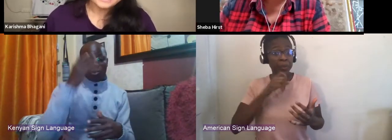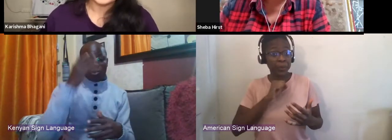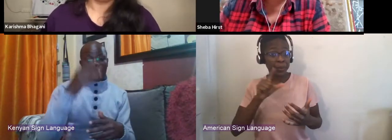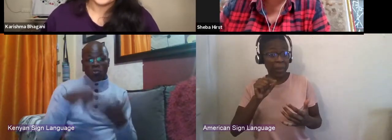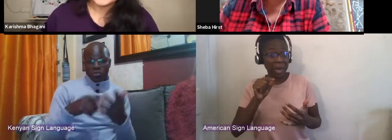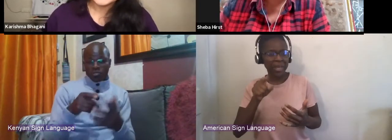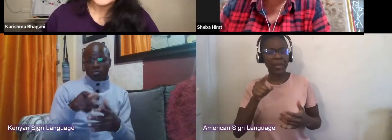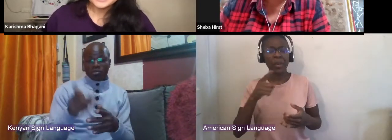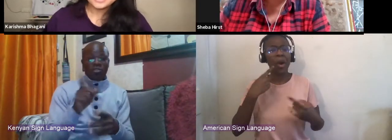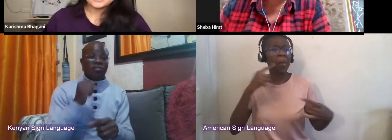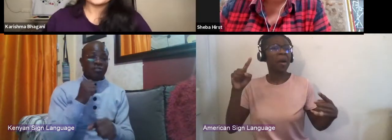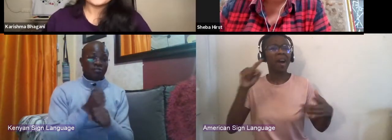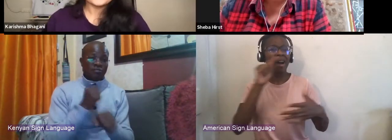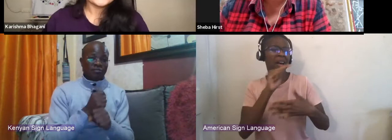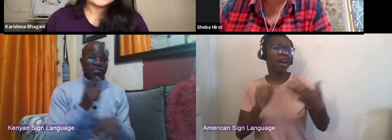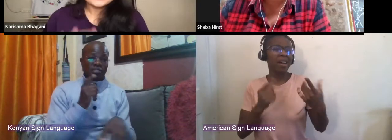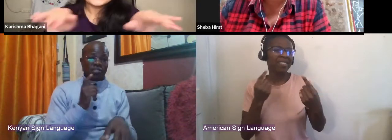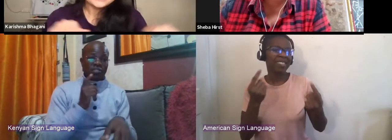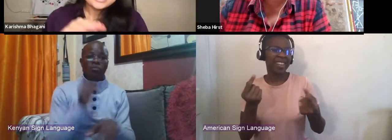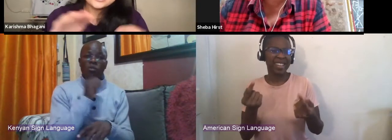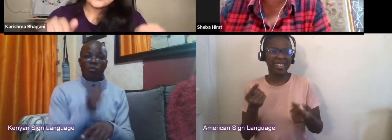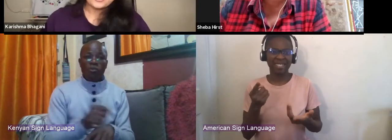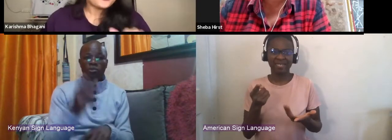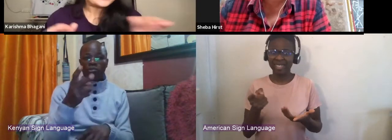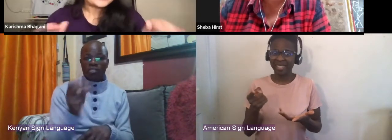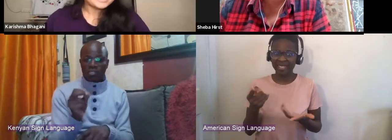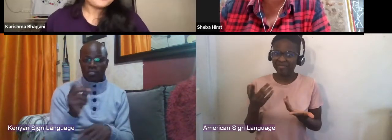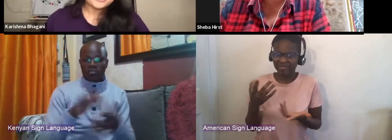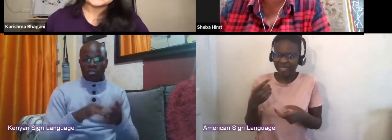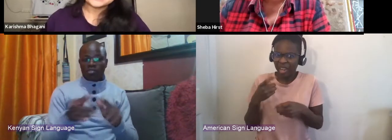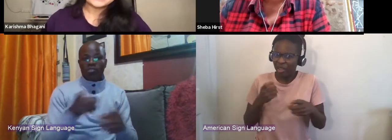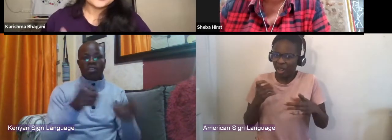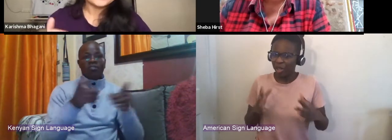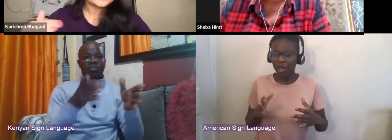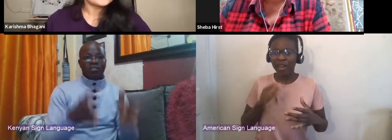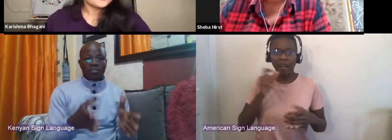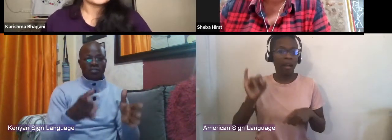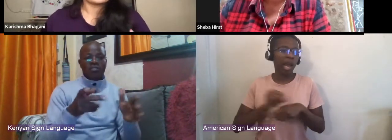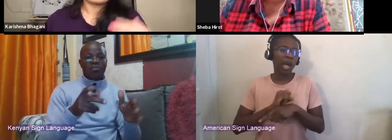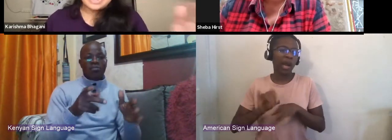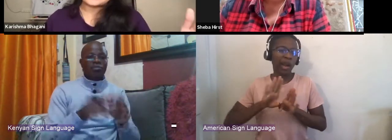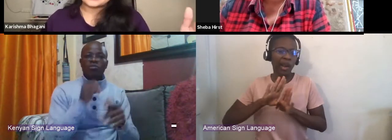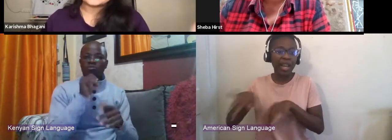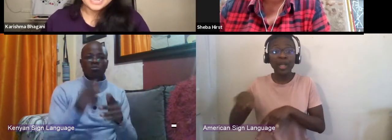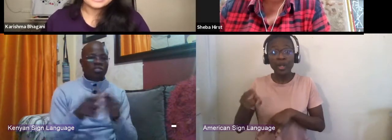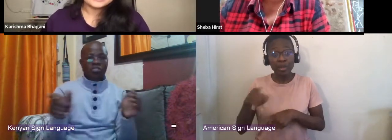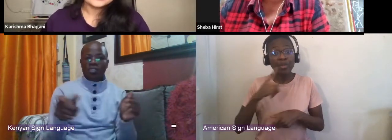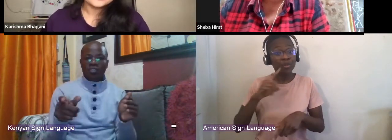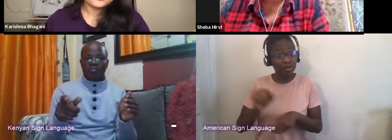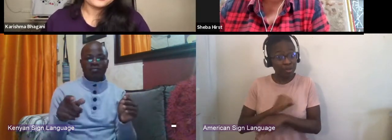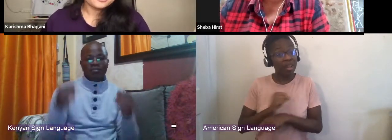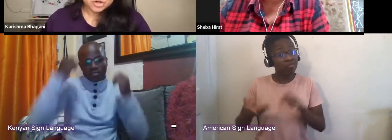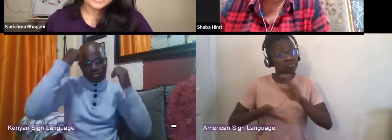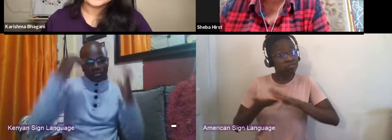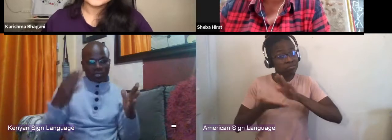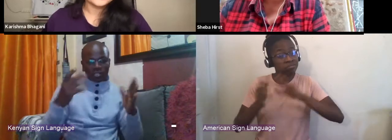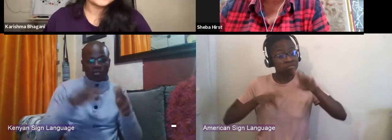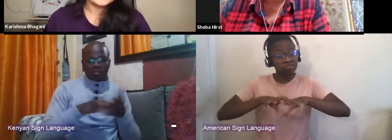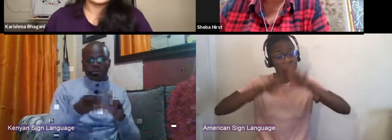at that point, you were not just apprenticing apprenticing. It was, you were running an entire trust.